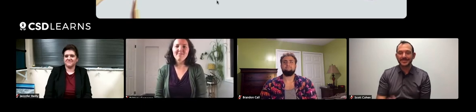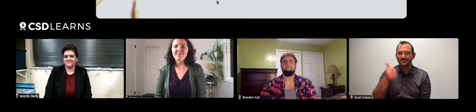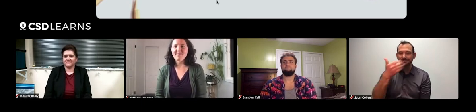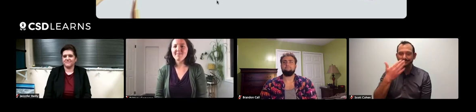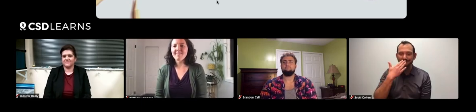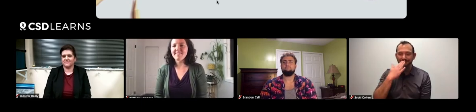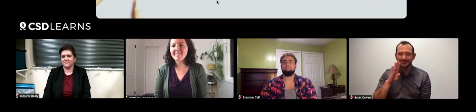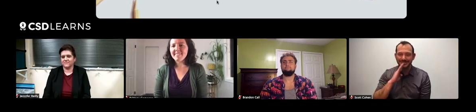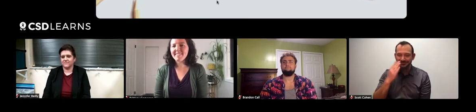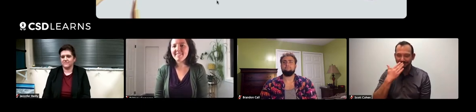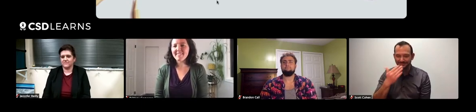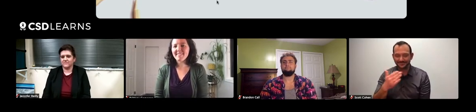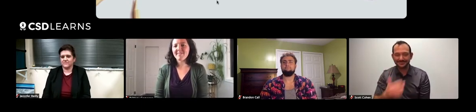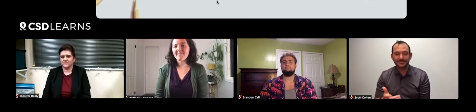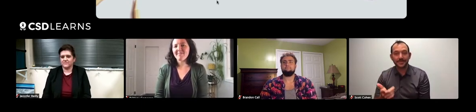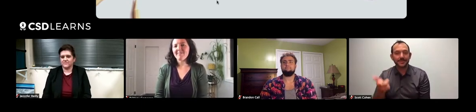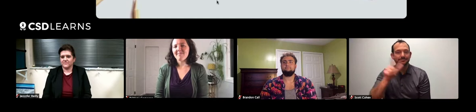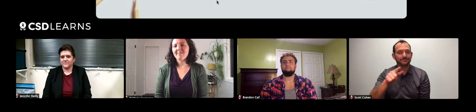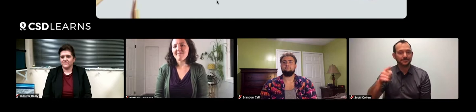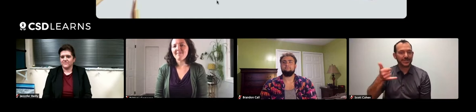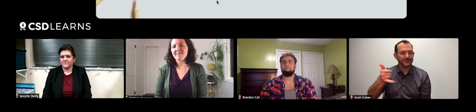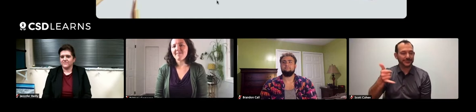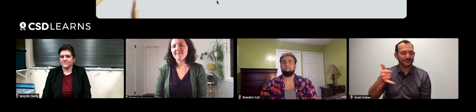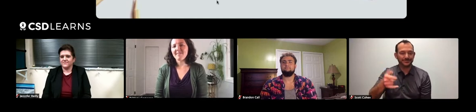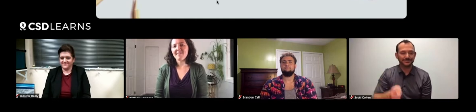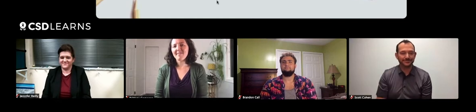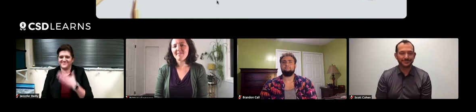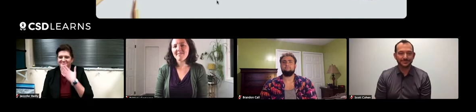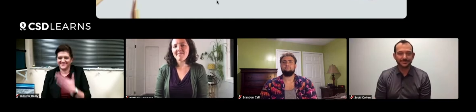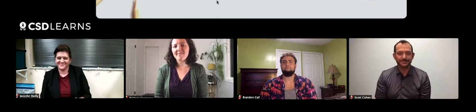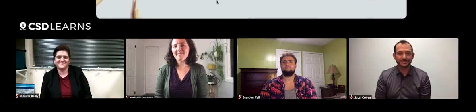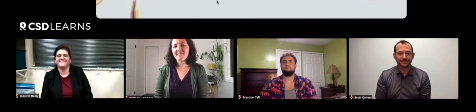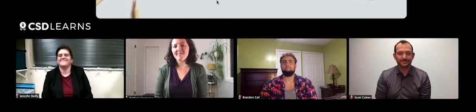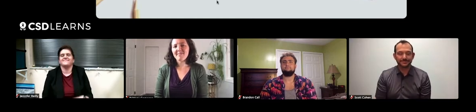Thank you so much, Brittany. Jennifer? Great, thank you.